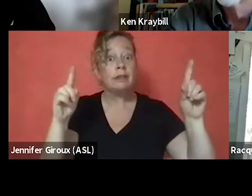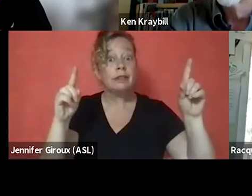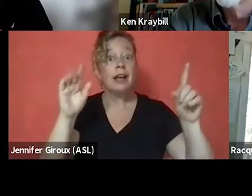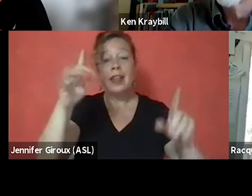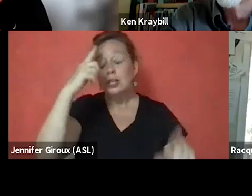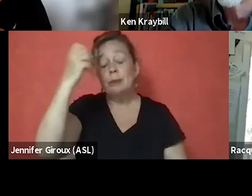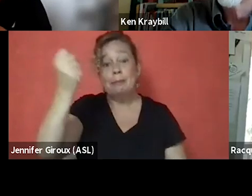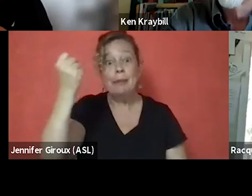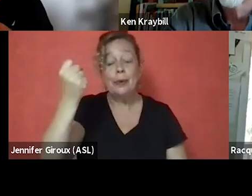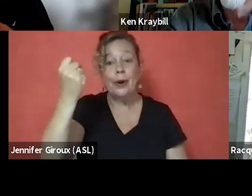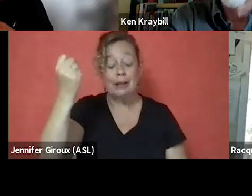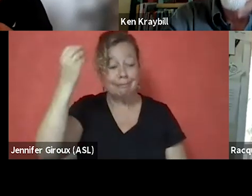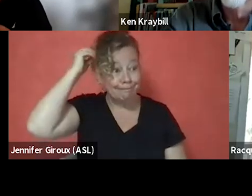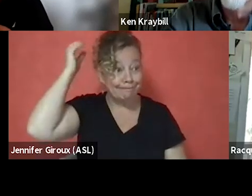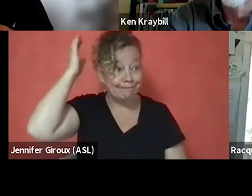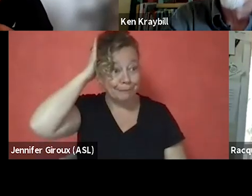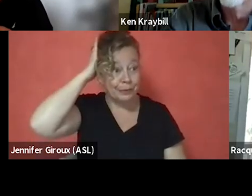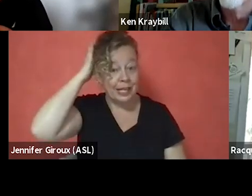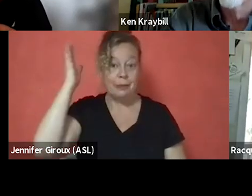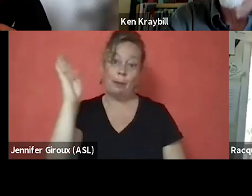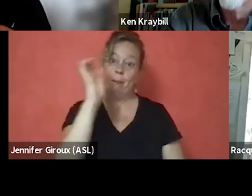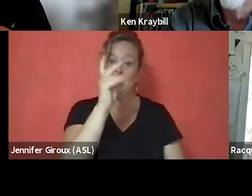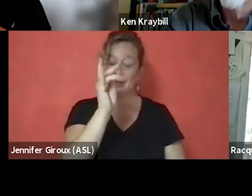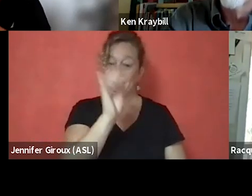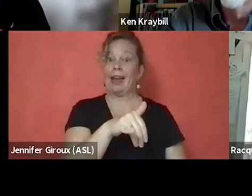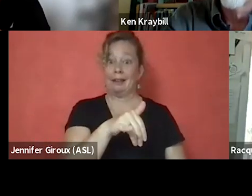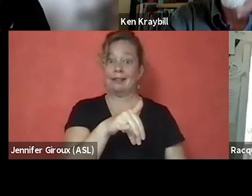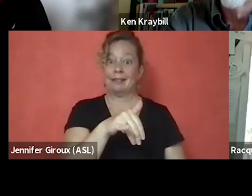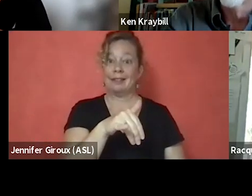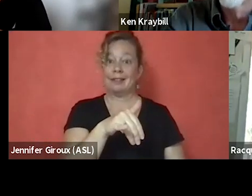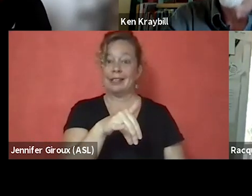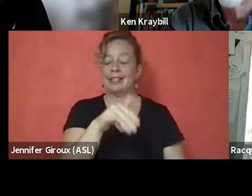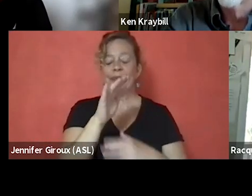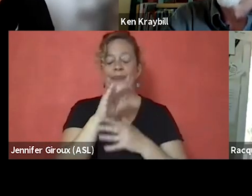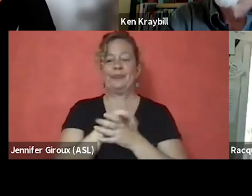And that's what we always kept trying to get back to. But that never realizes.